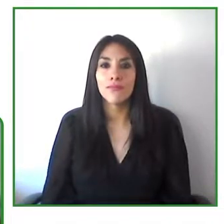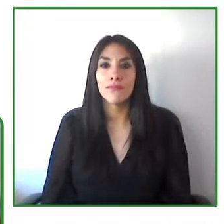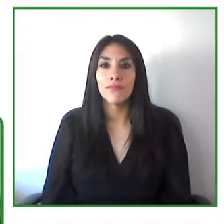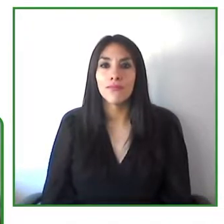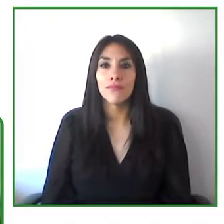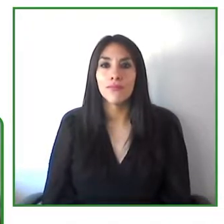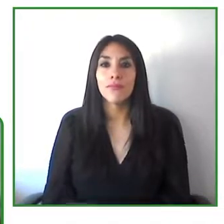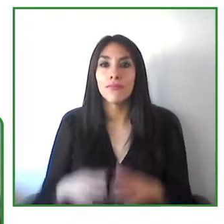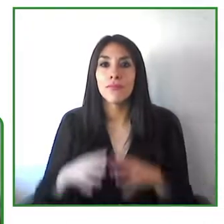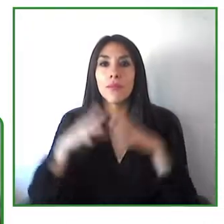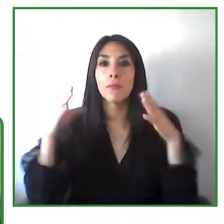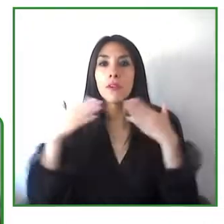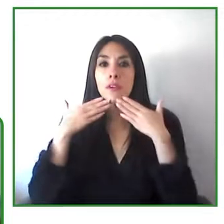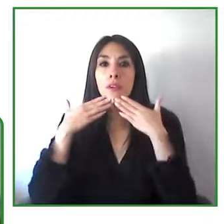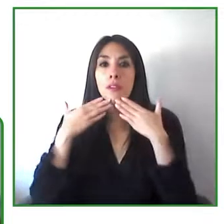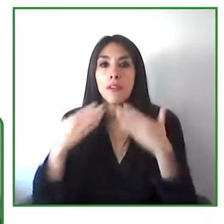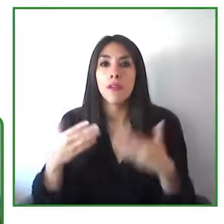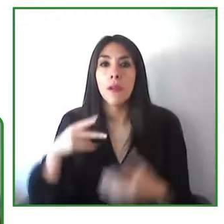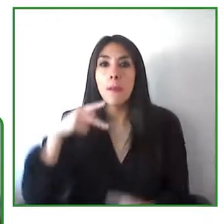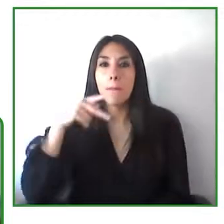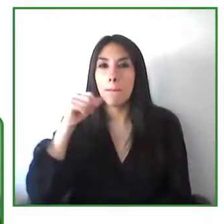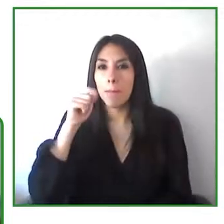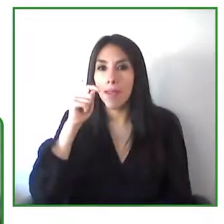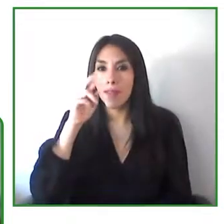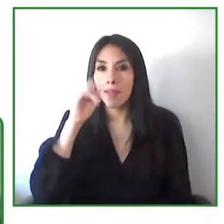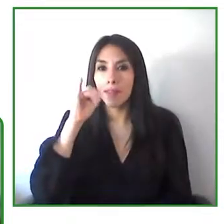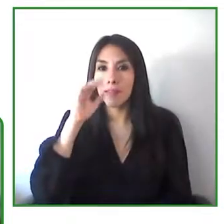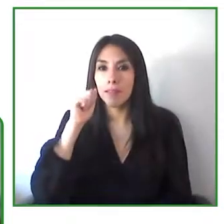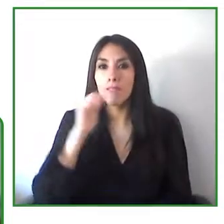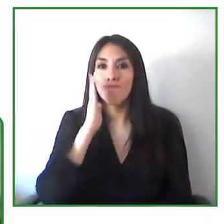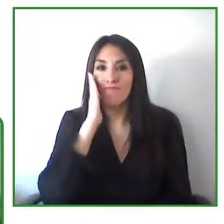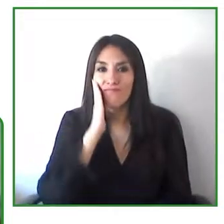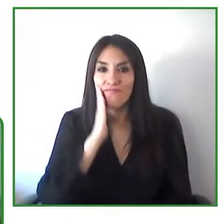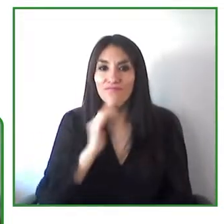participate in this wonderful event once again.